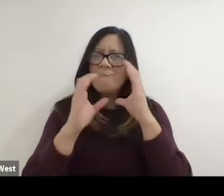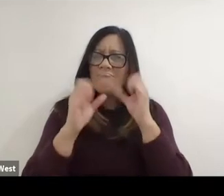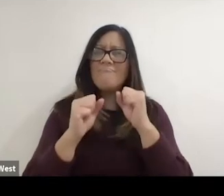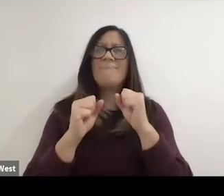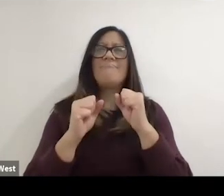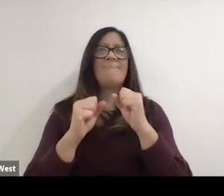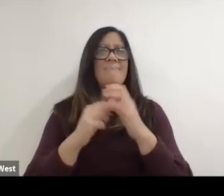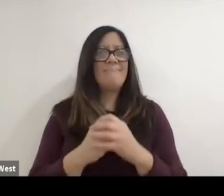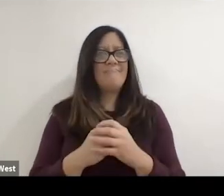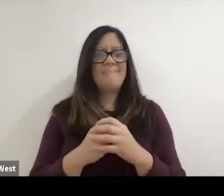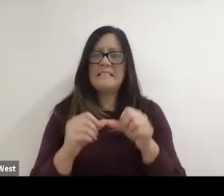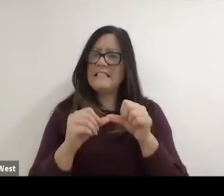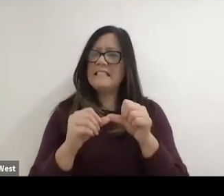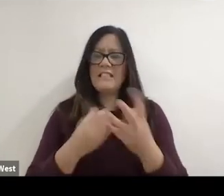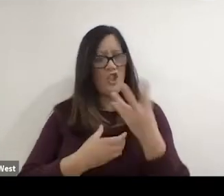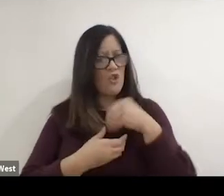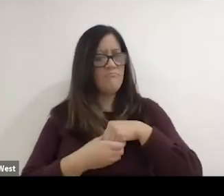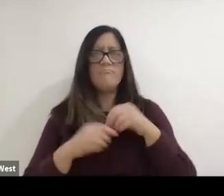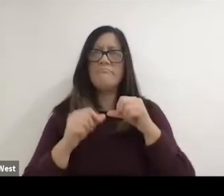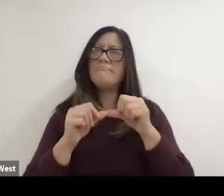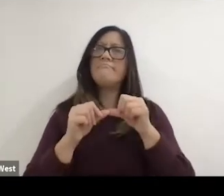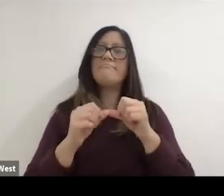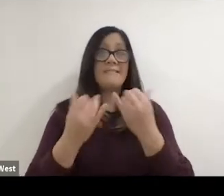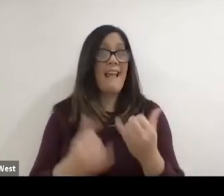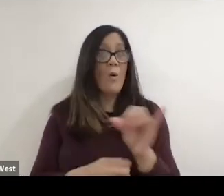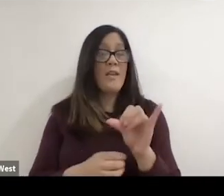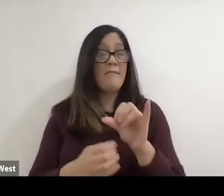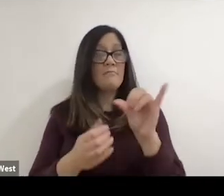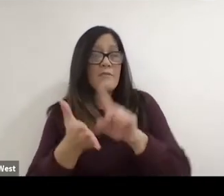really remarkable that has stayed with me throughout my my career now